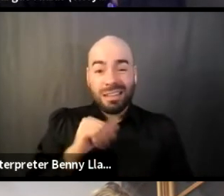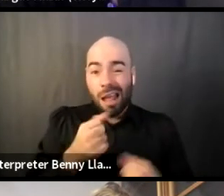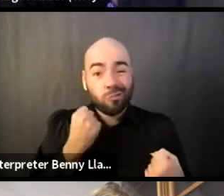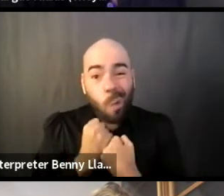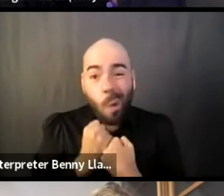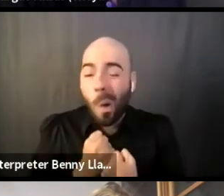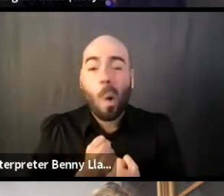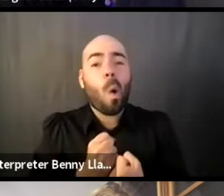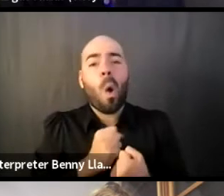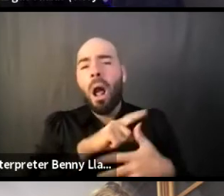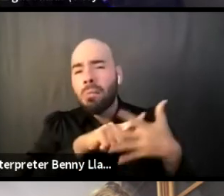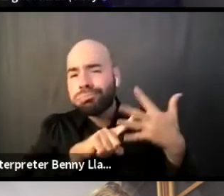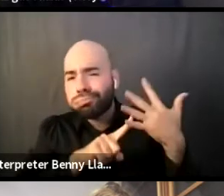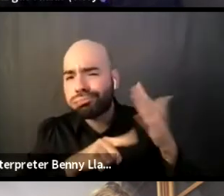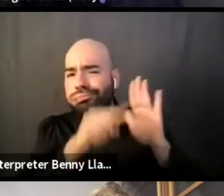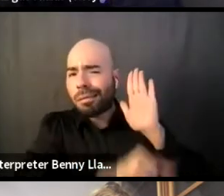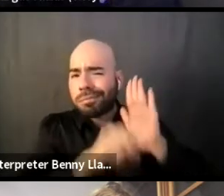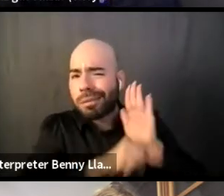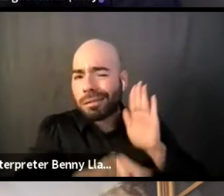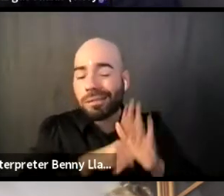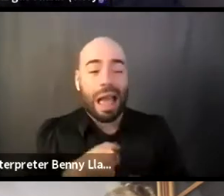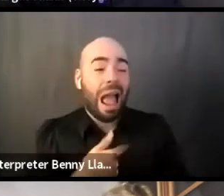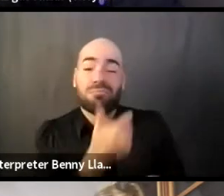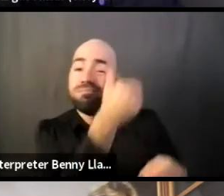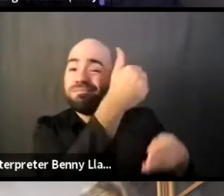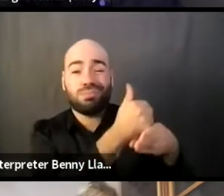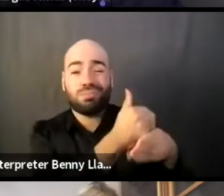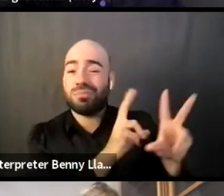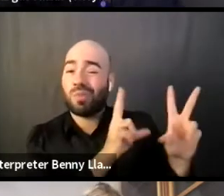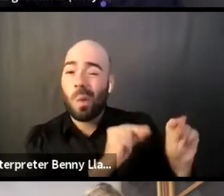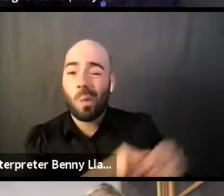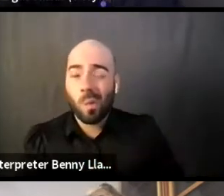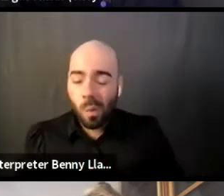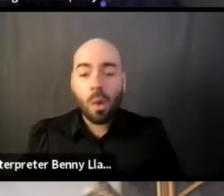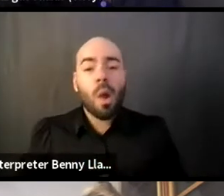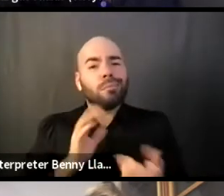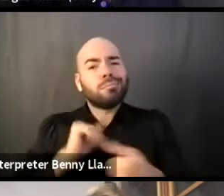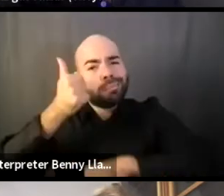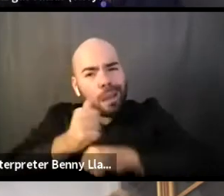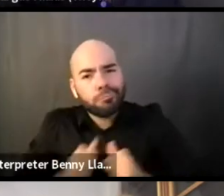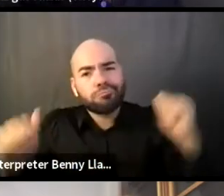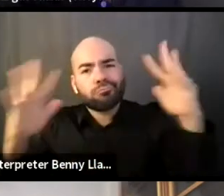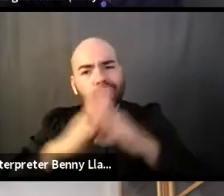to have this space for community theater, a way to not have to be controlled